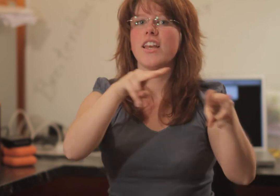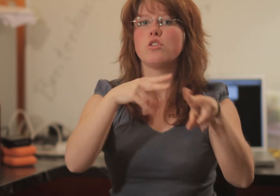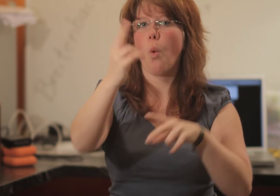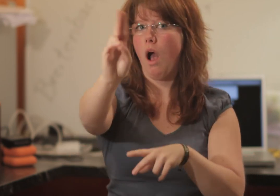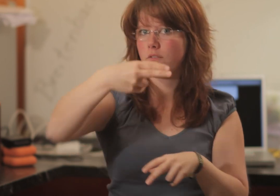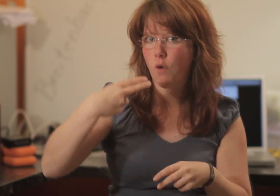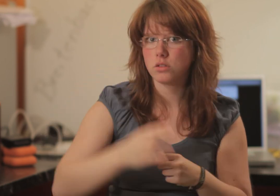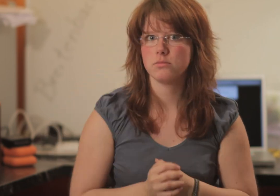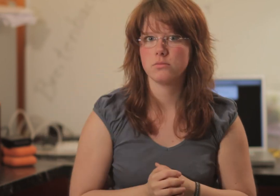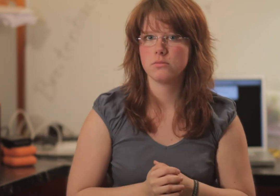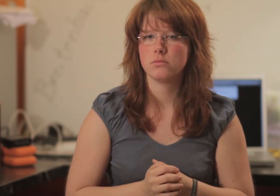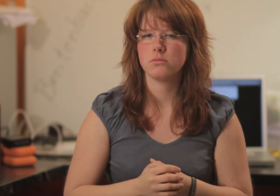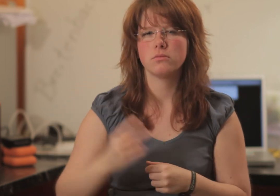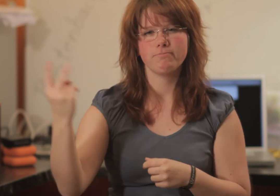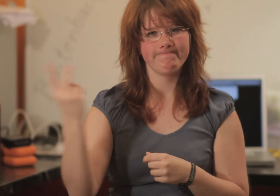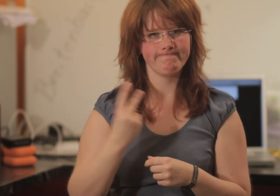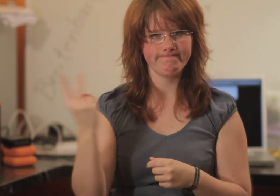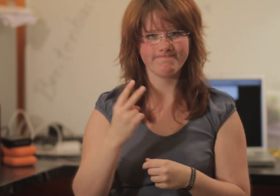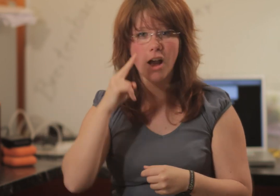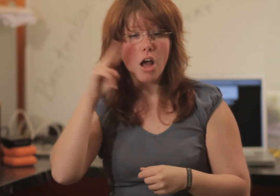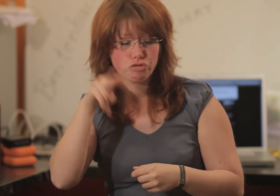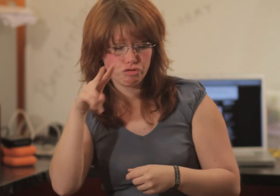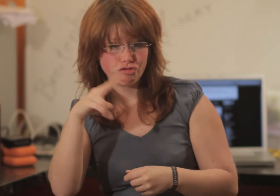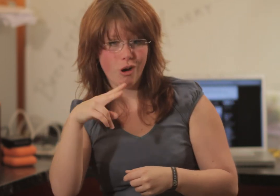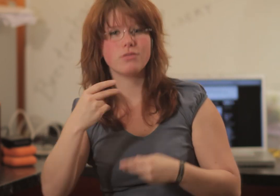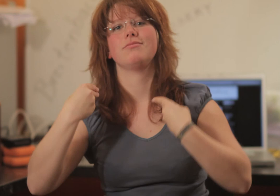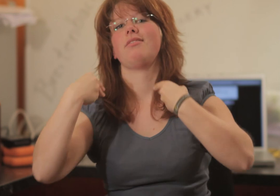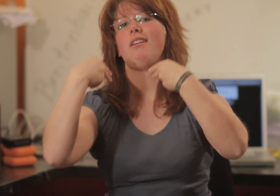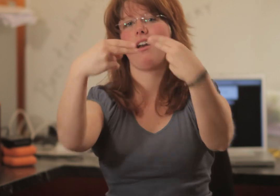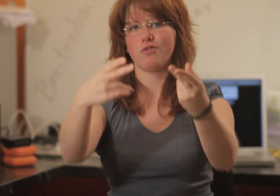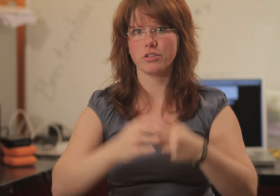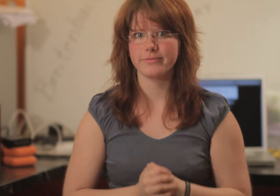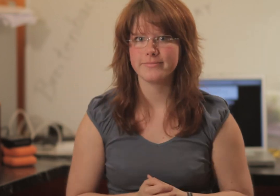We will have a look at them and send you our answer.